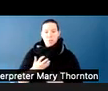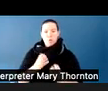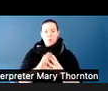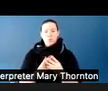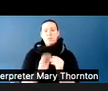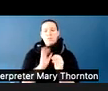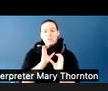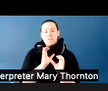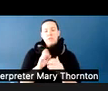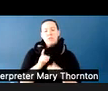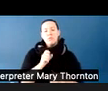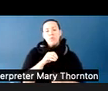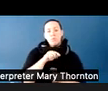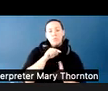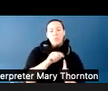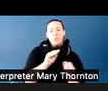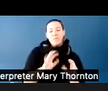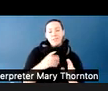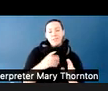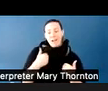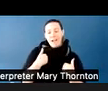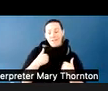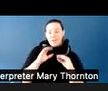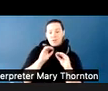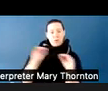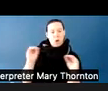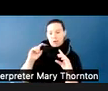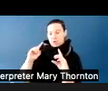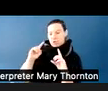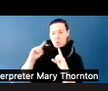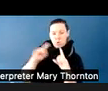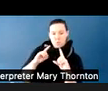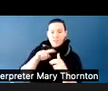her list of non-negotiables-- of things that she did not tolerate in the class.